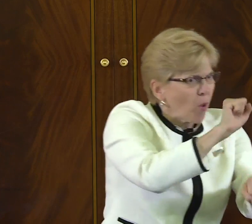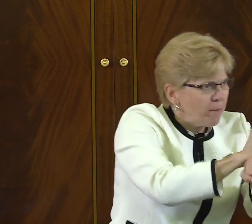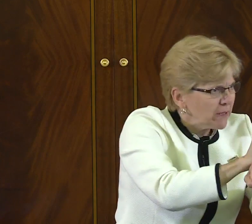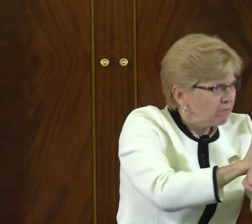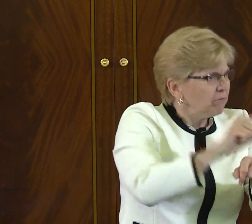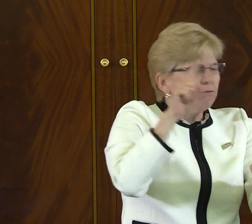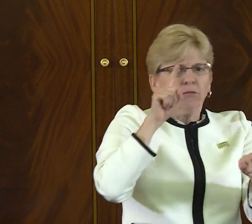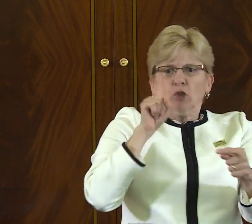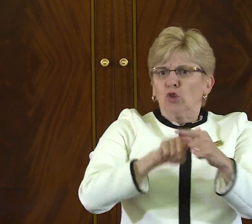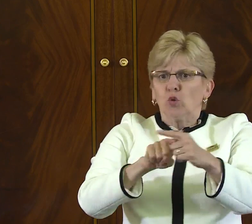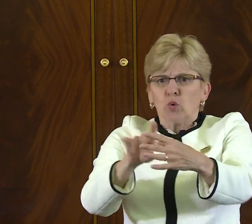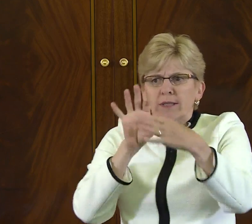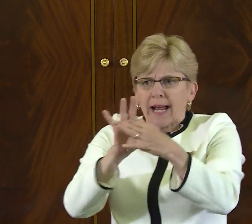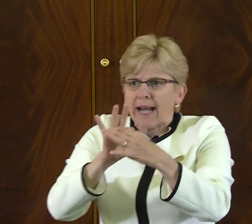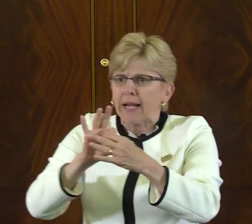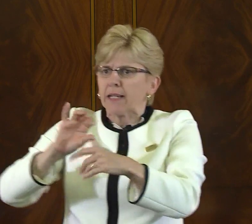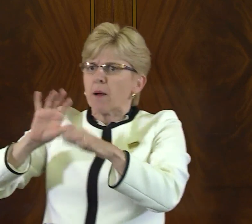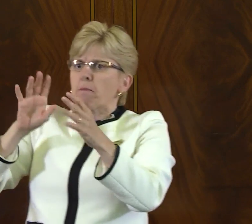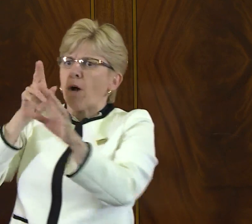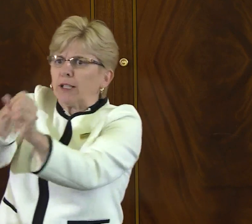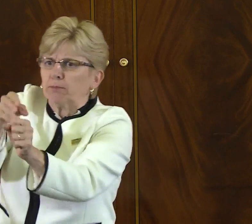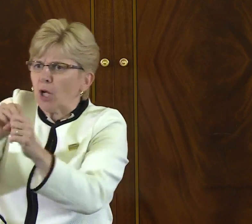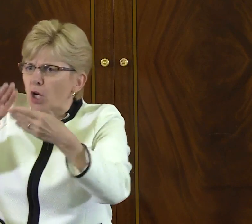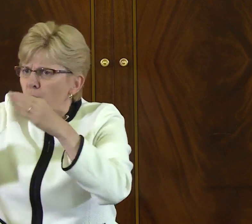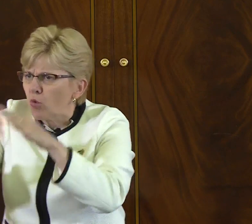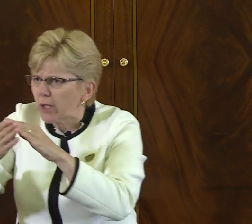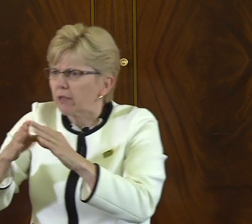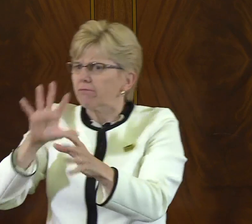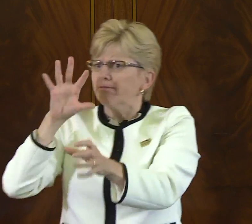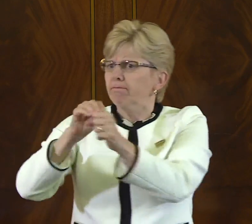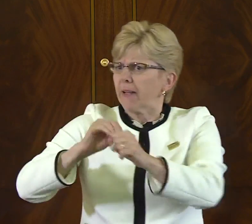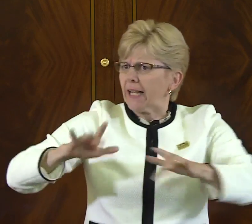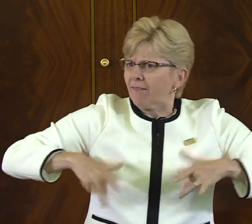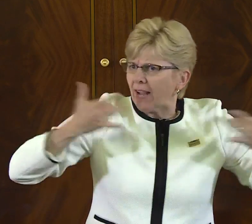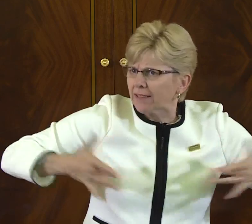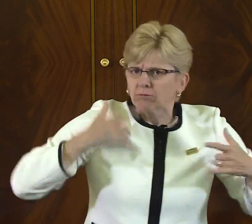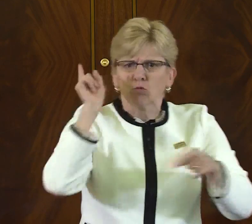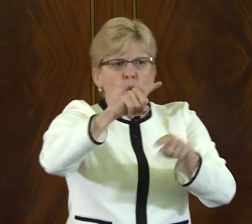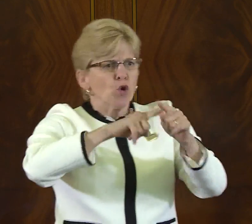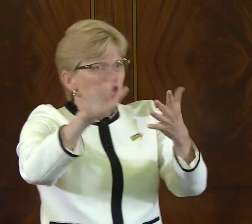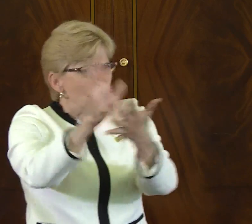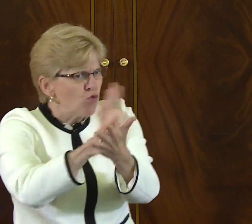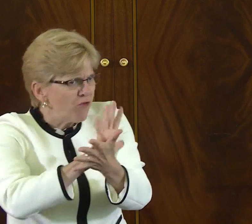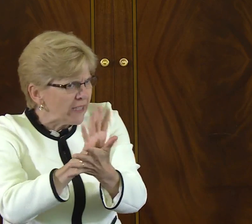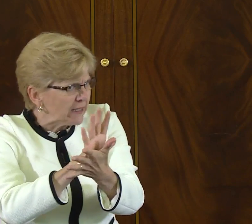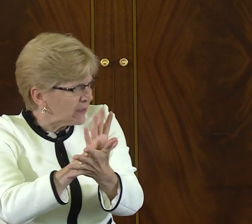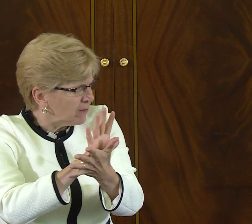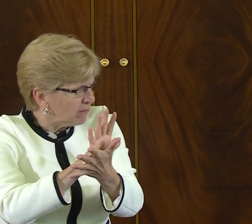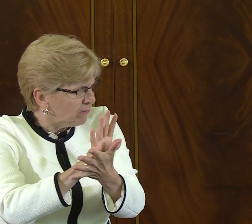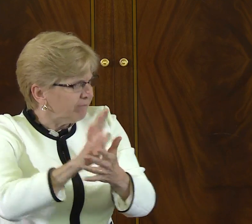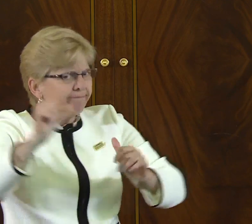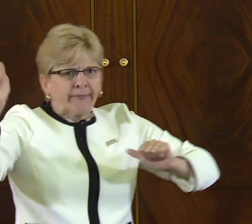to learning, to employment, to be able to connect and participate in community activities and engagement and events,